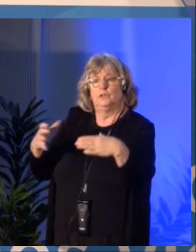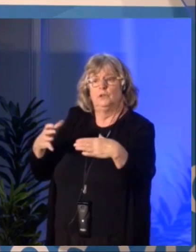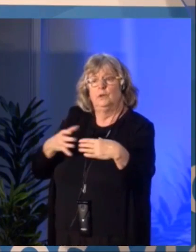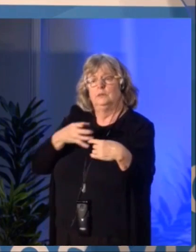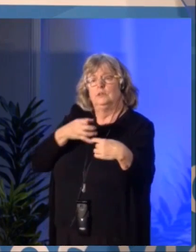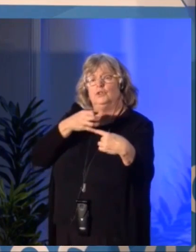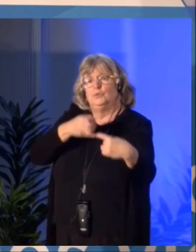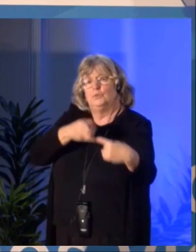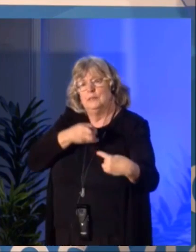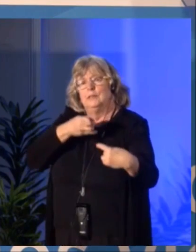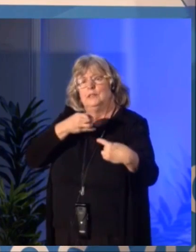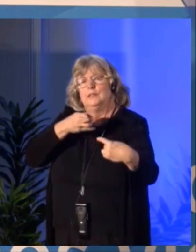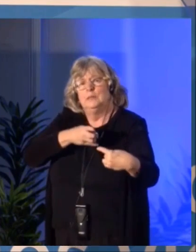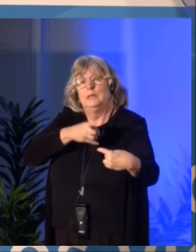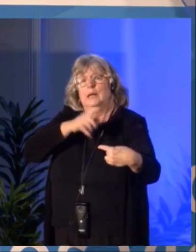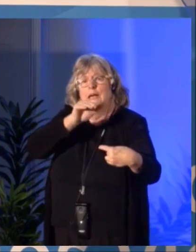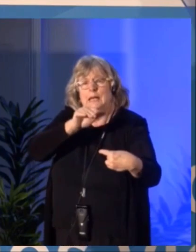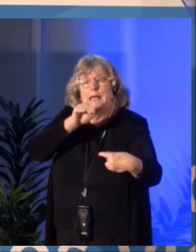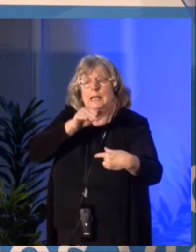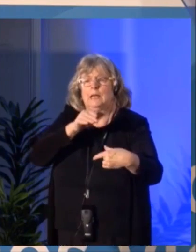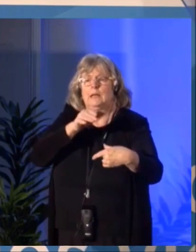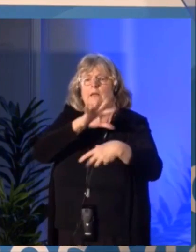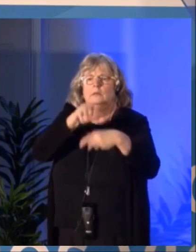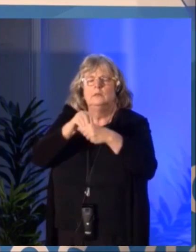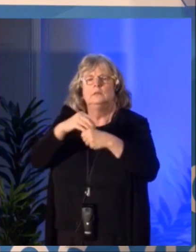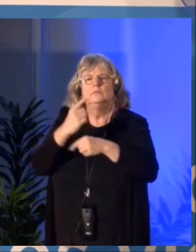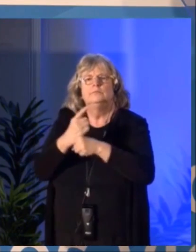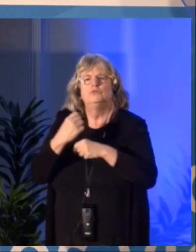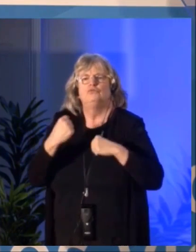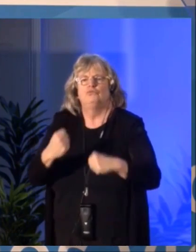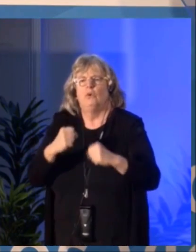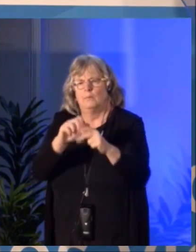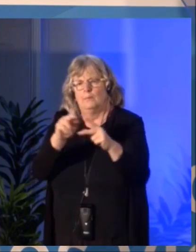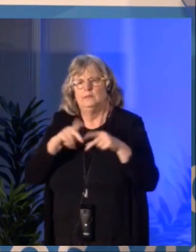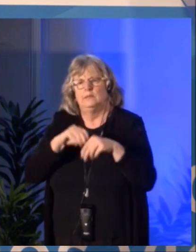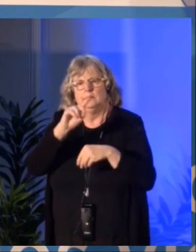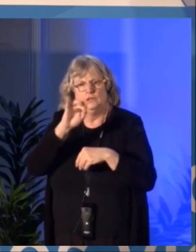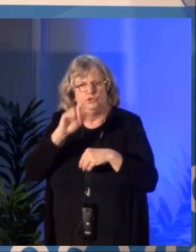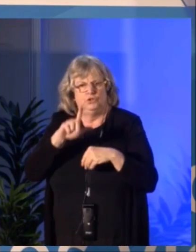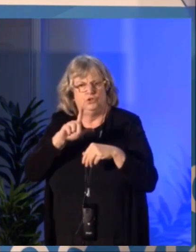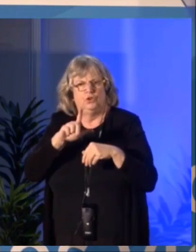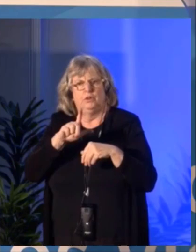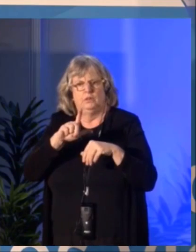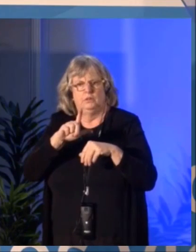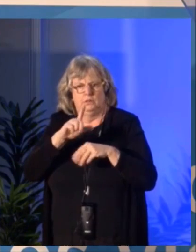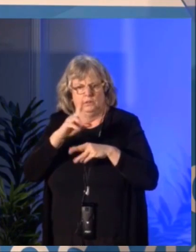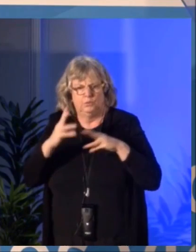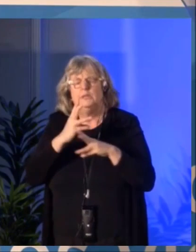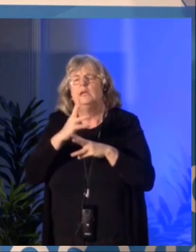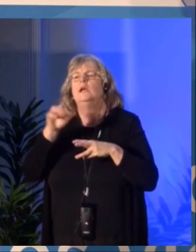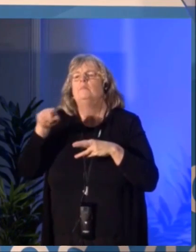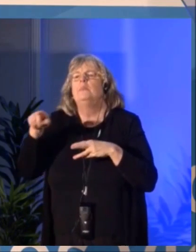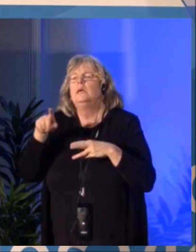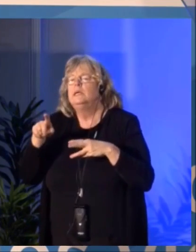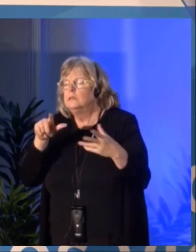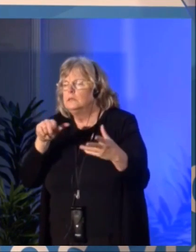that range from extremely local to extremely global. Digital technology is fascinating and frightening